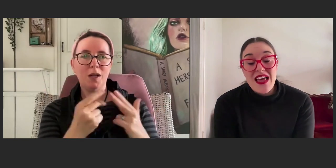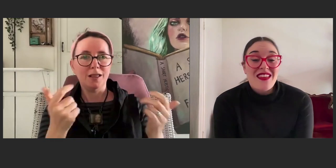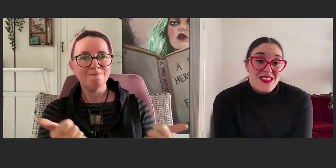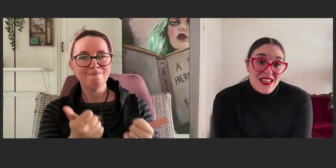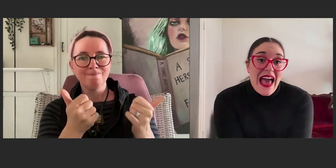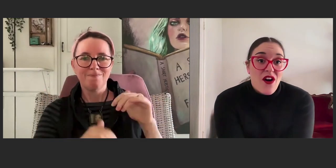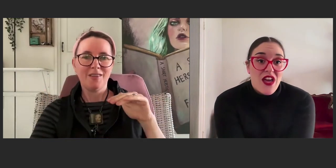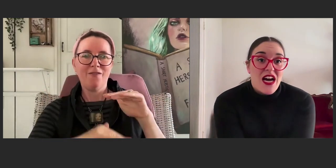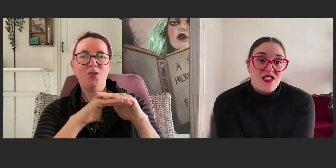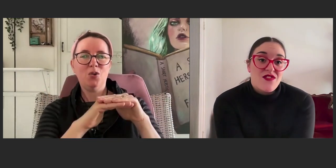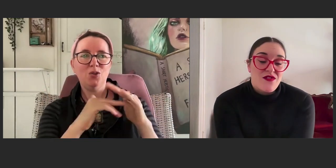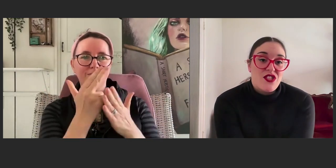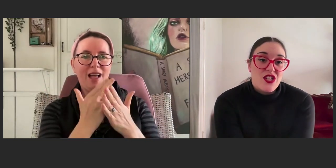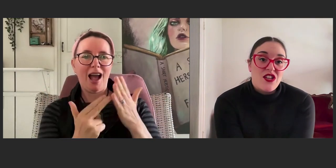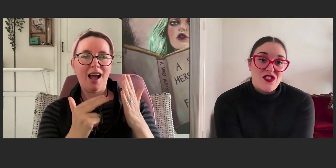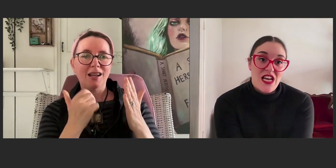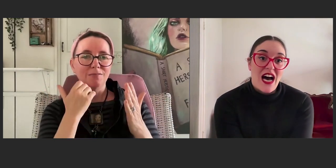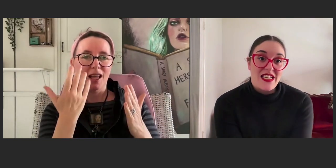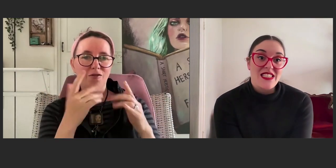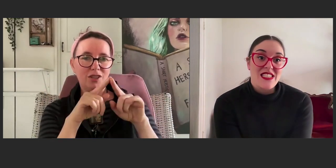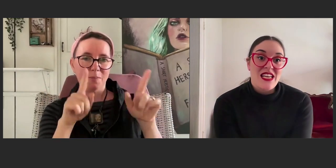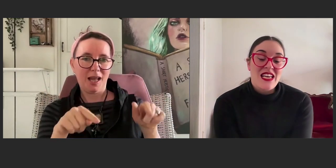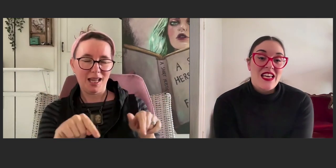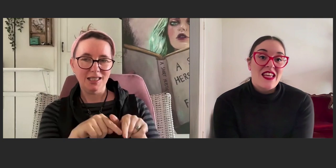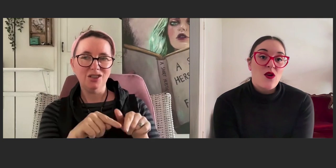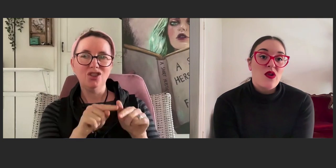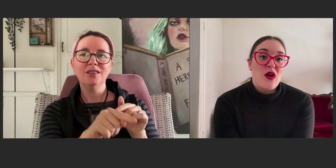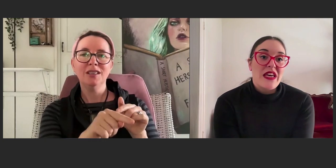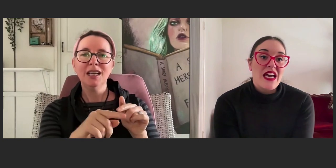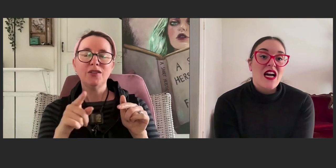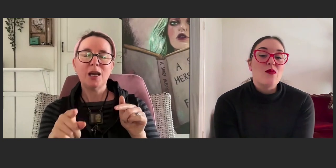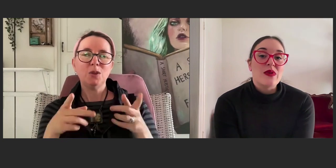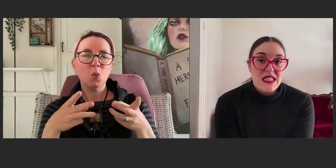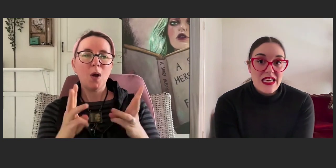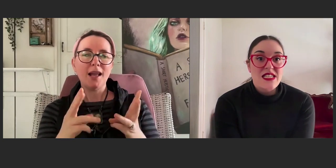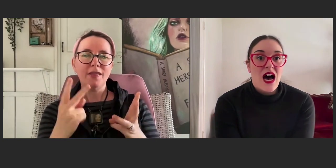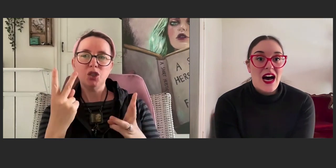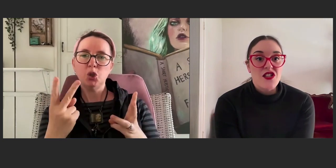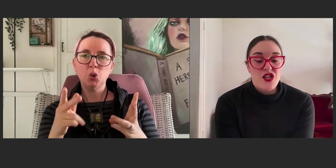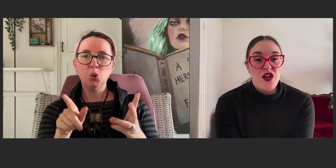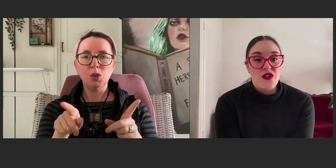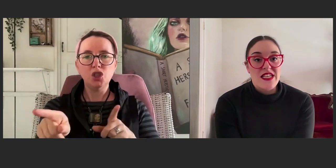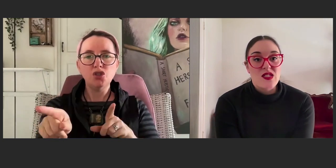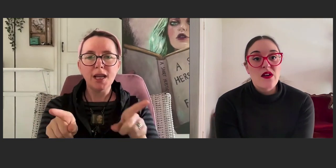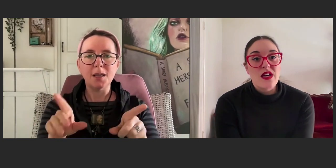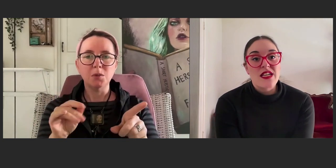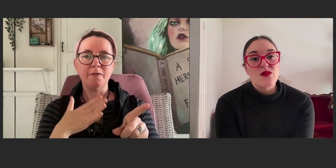And that's how the idea for "Future Girl" started that it would be a complete art journal experience